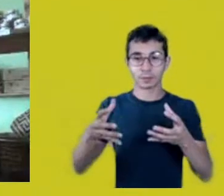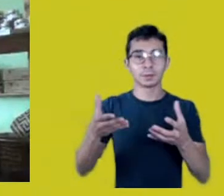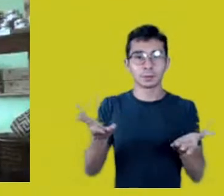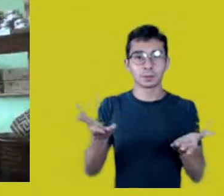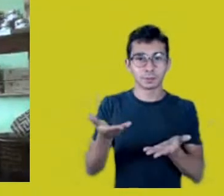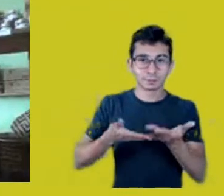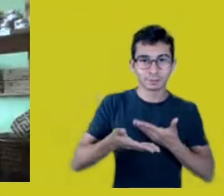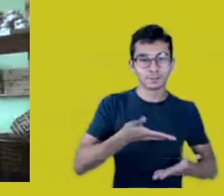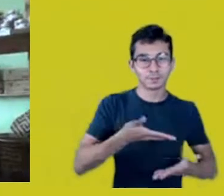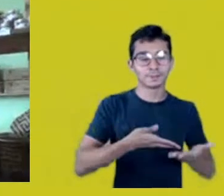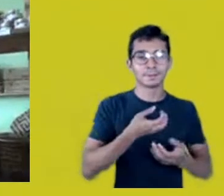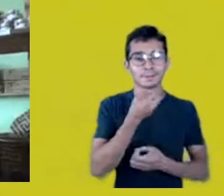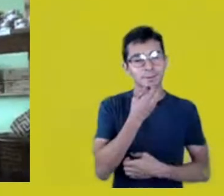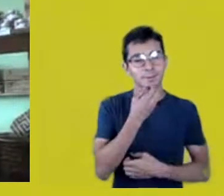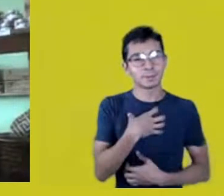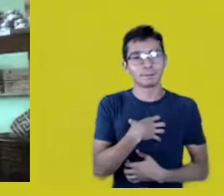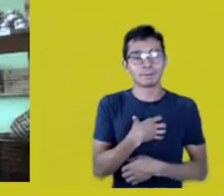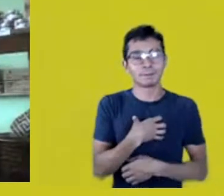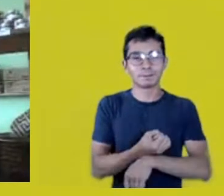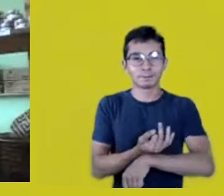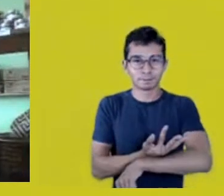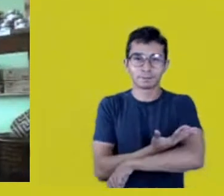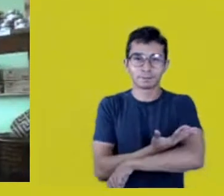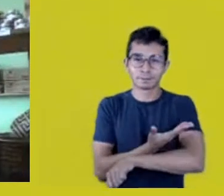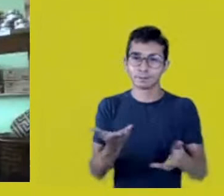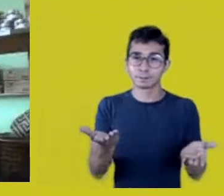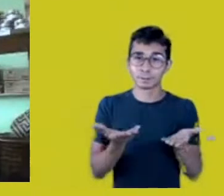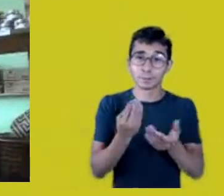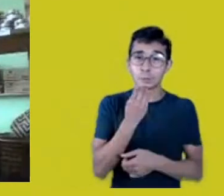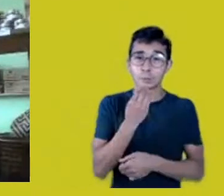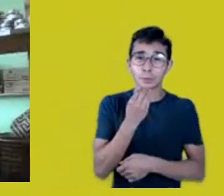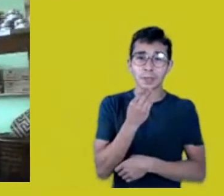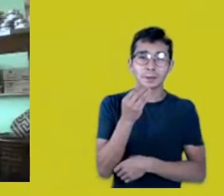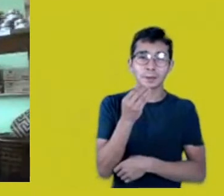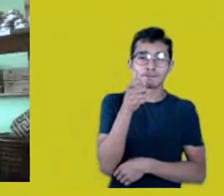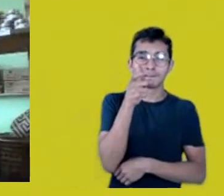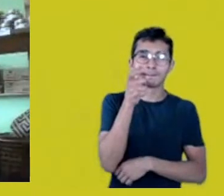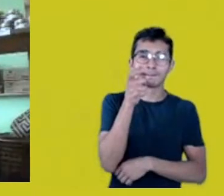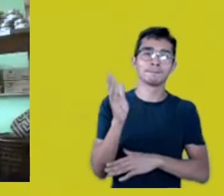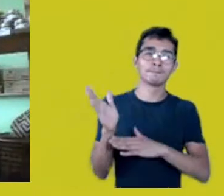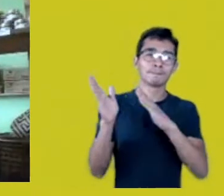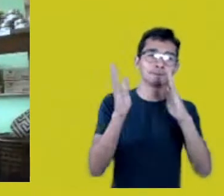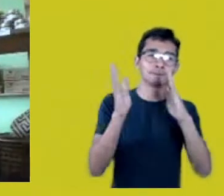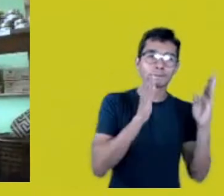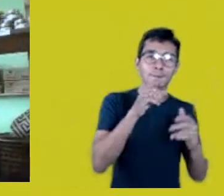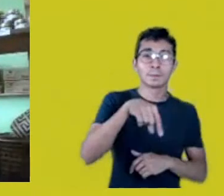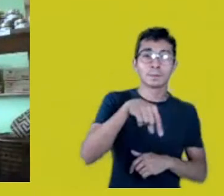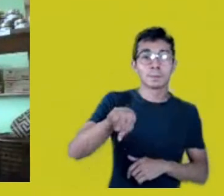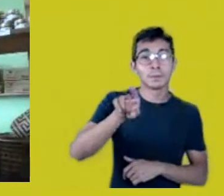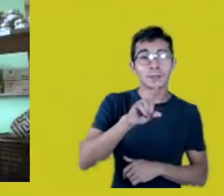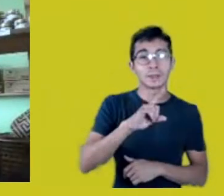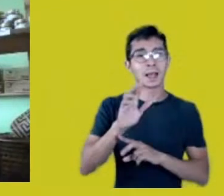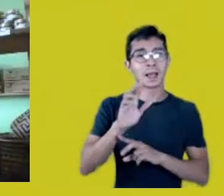it’s moving to be able to listen to voices who bring other voices.